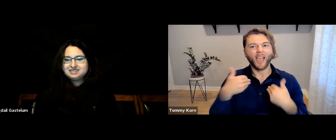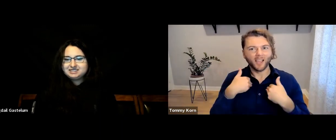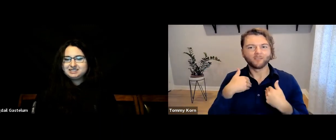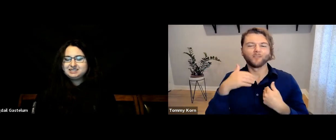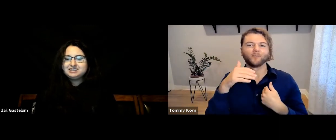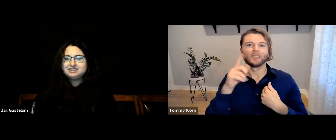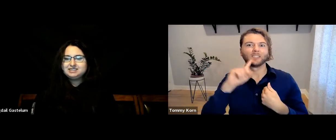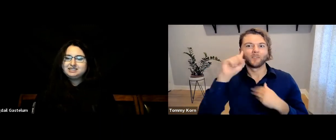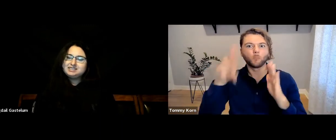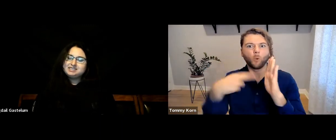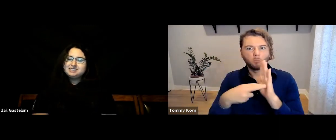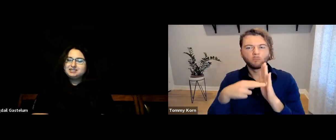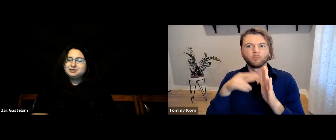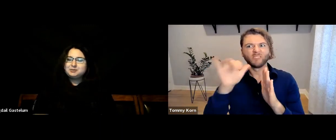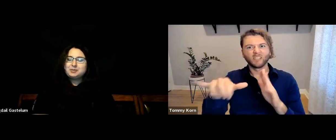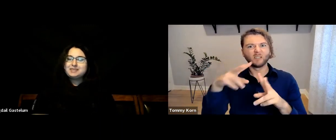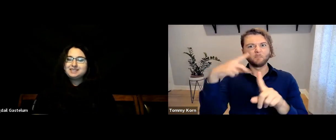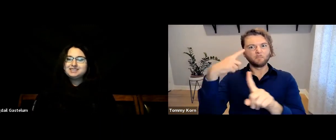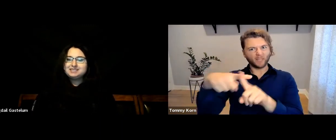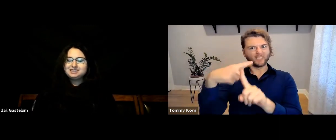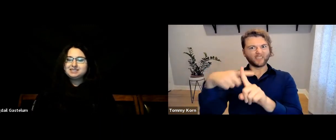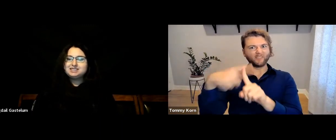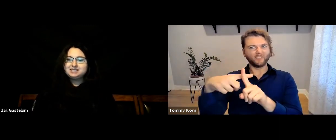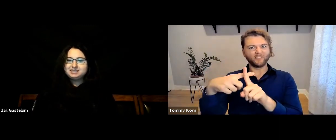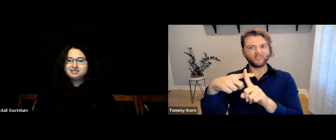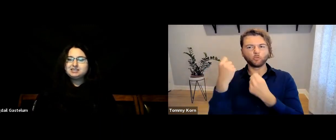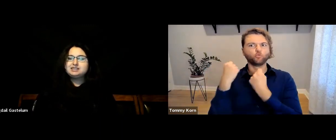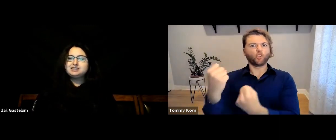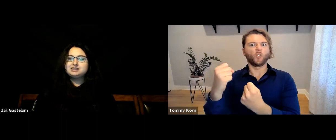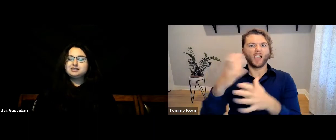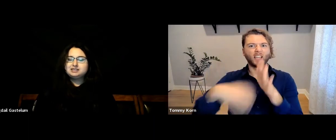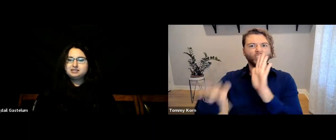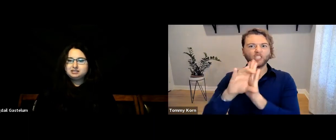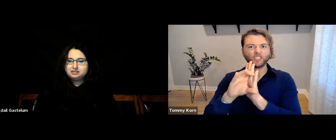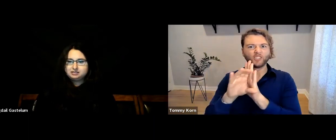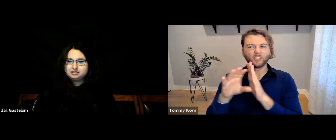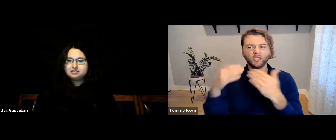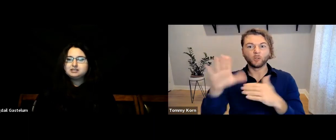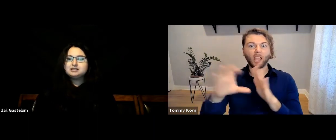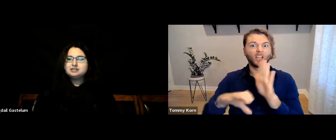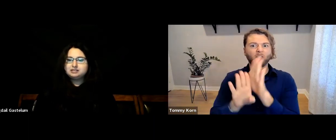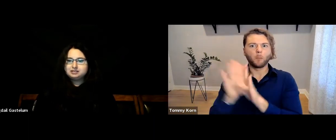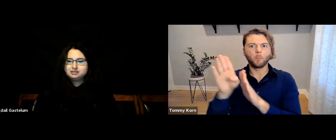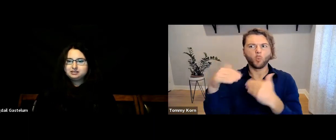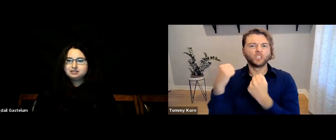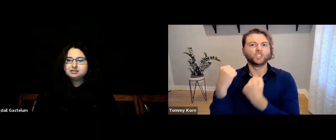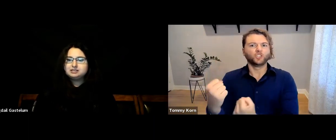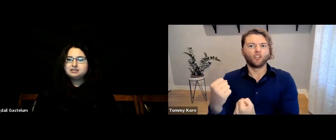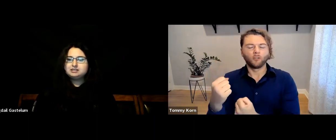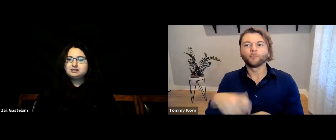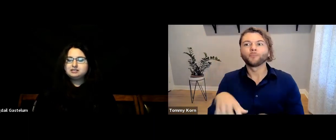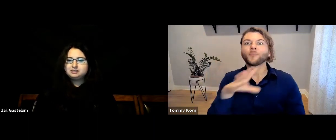with a positive, strong Deaf role, who has strong character development